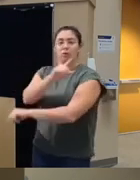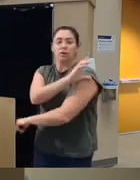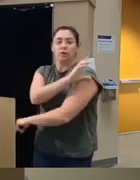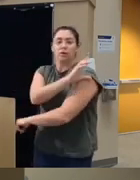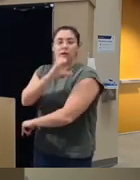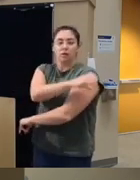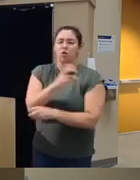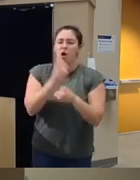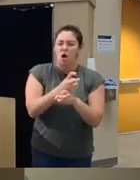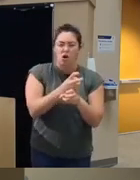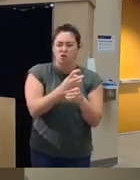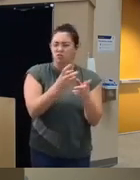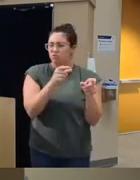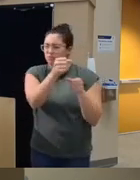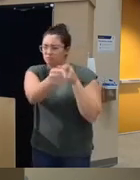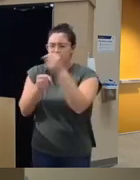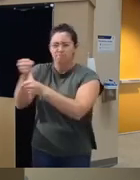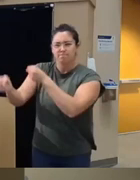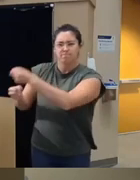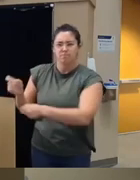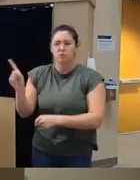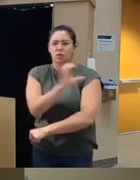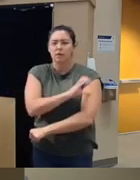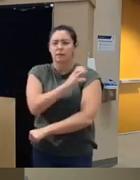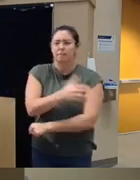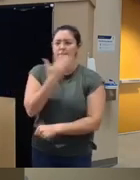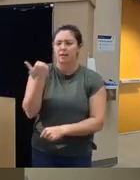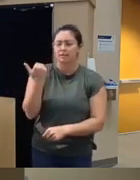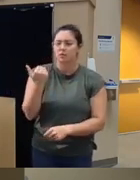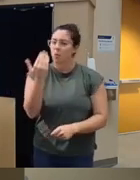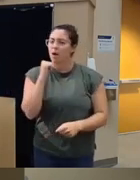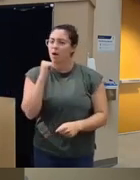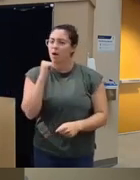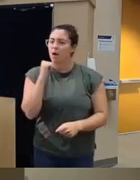coordinate the care between the different clinics so it was like why not have an integrated program